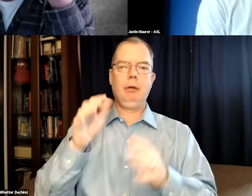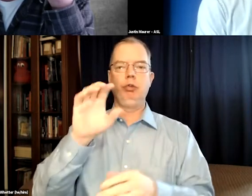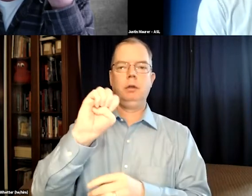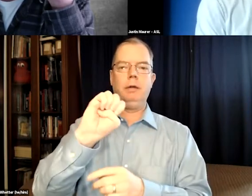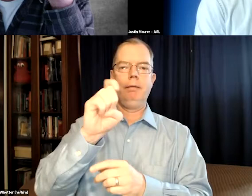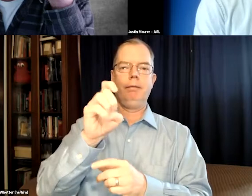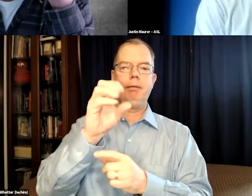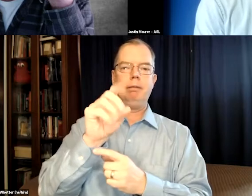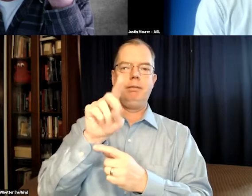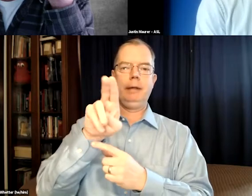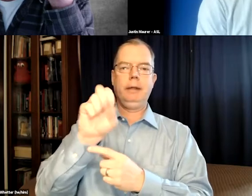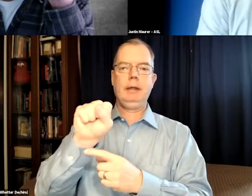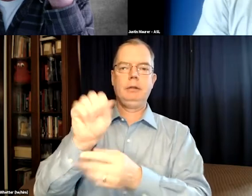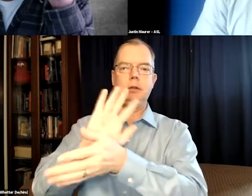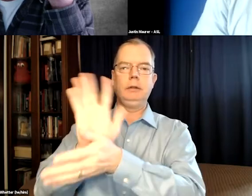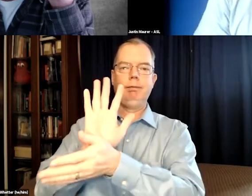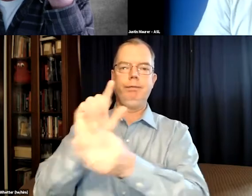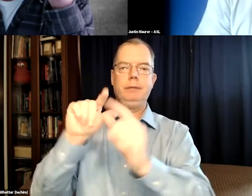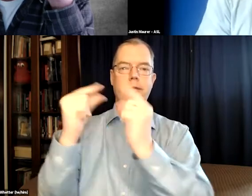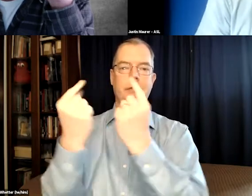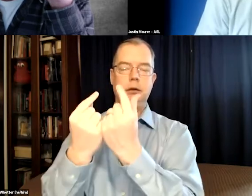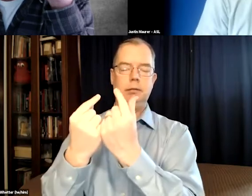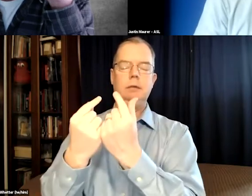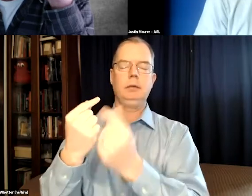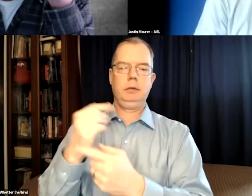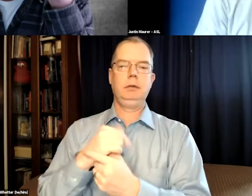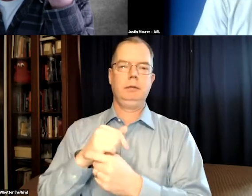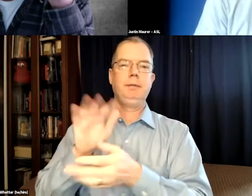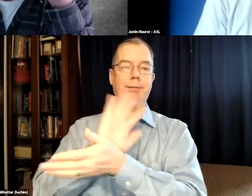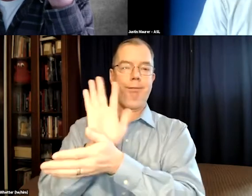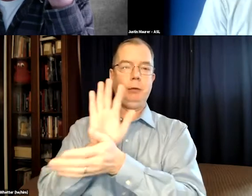in the film business, and I'm the cofounder of Exodus Film Group.